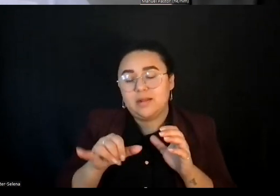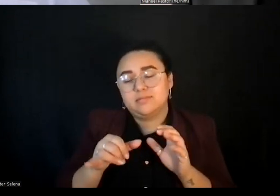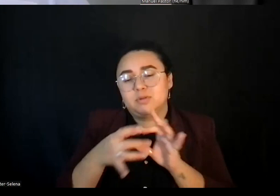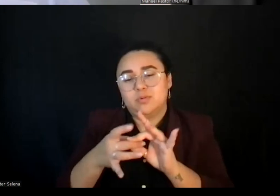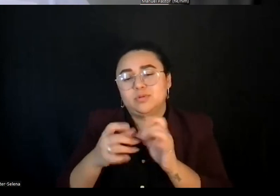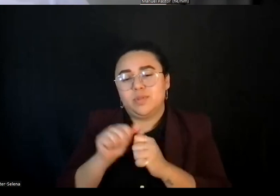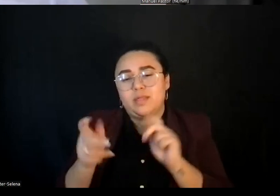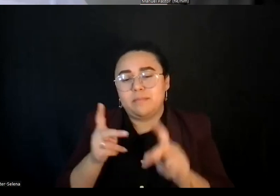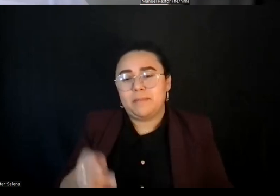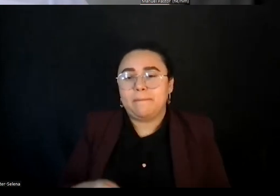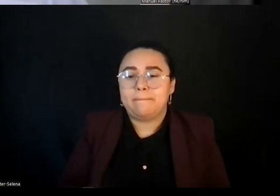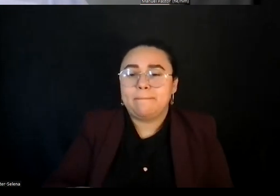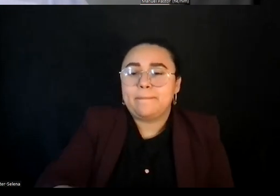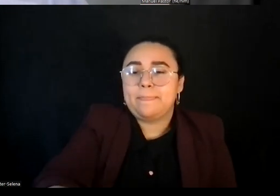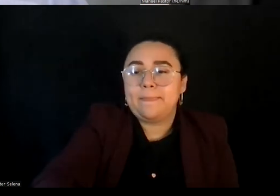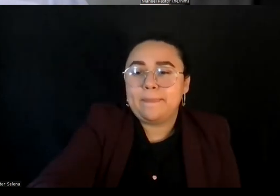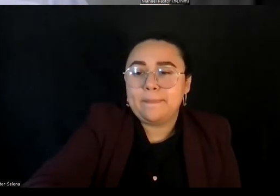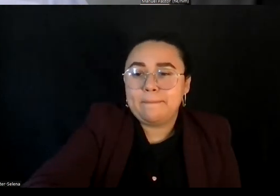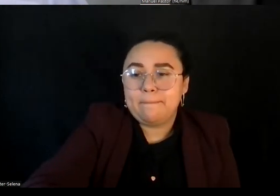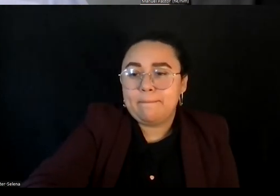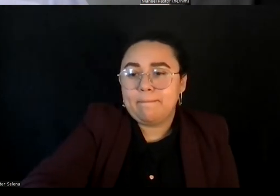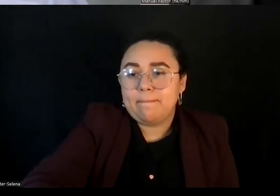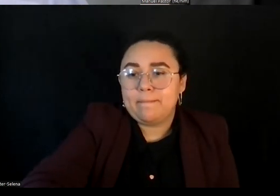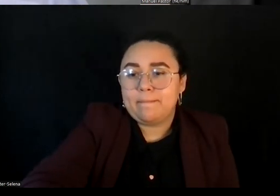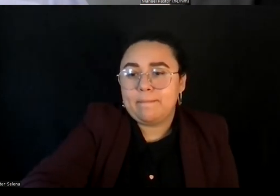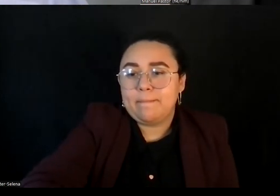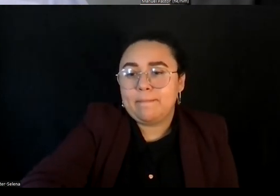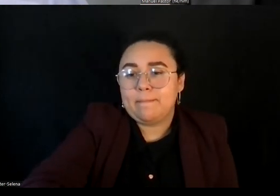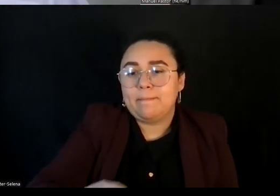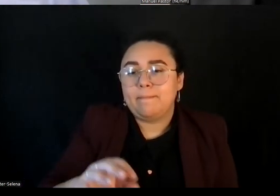Well, I've got more to add, but we should bring John in right now.